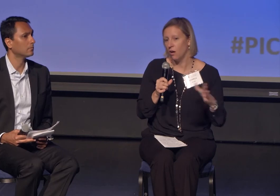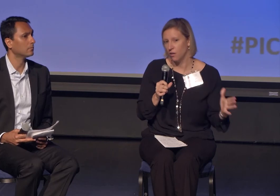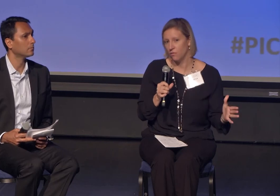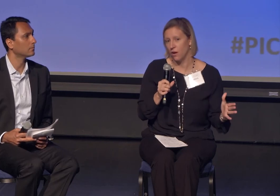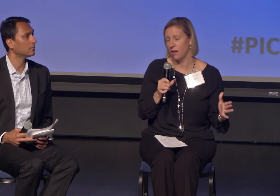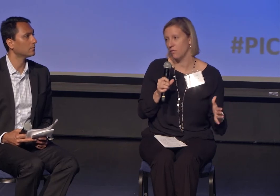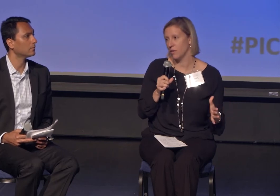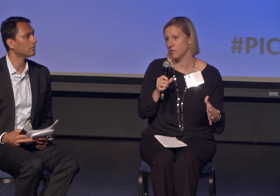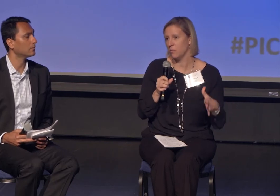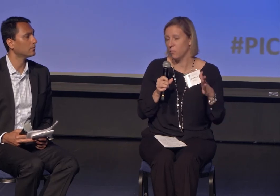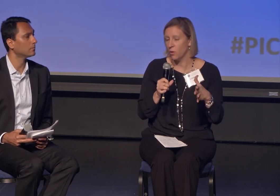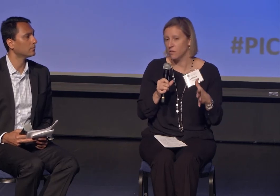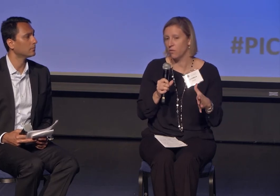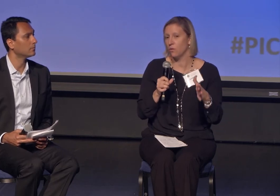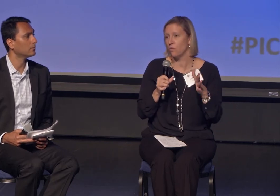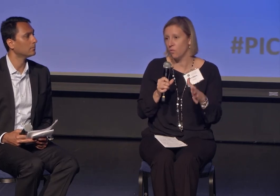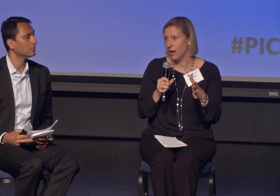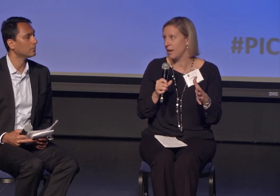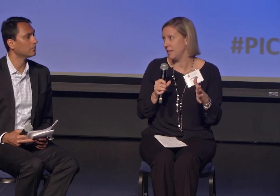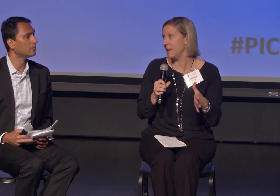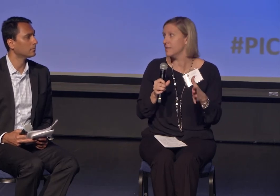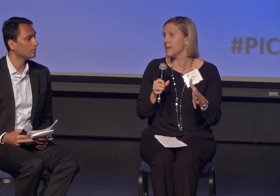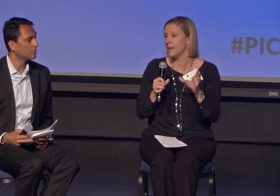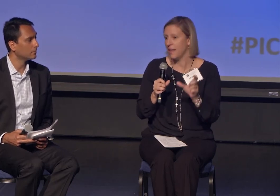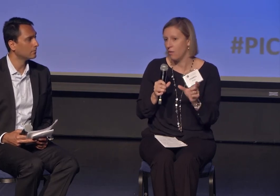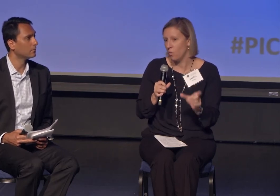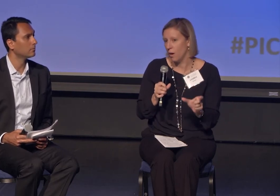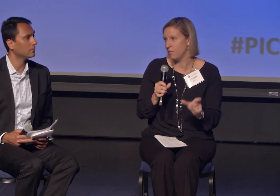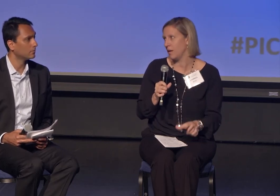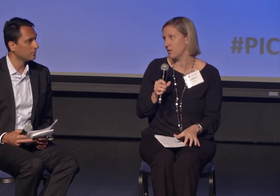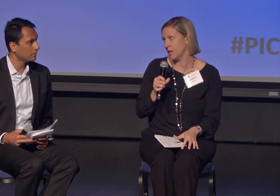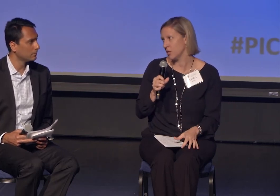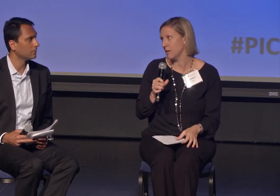and all the points of view inside that one faith tradition.